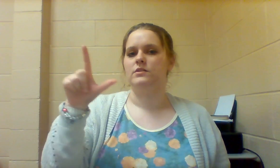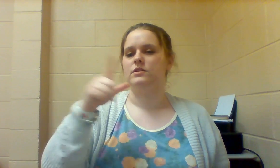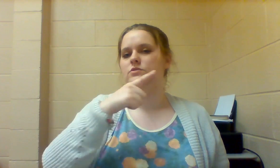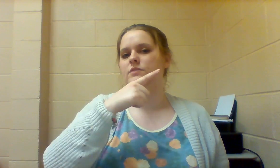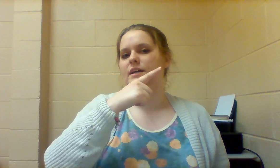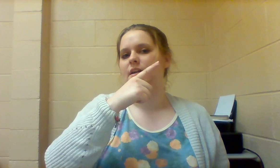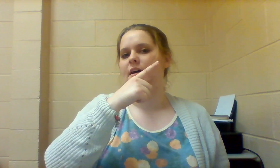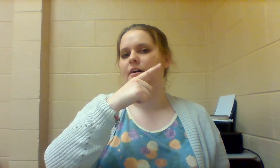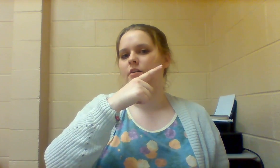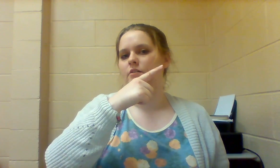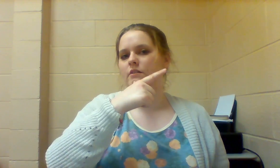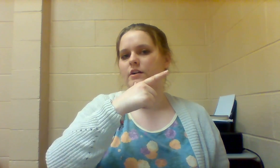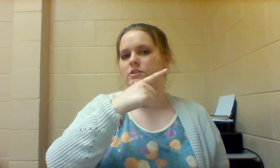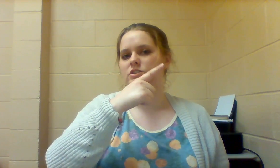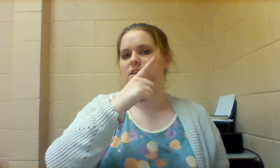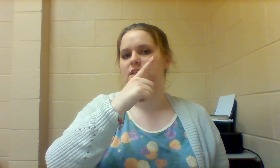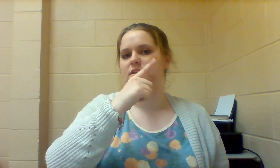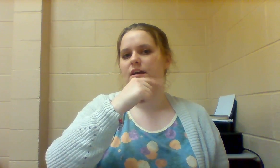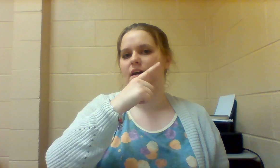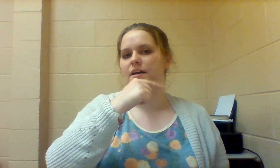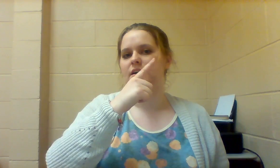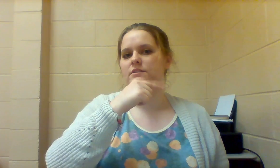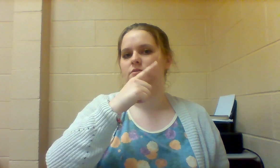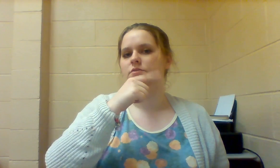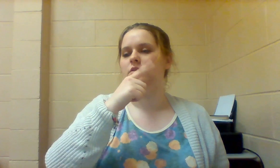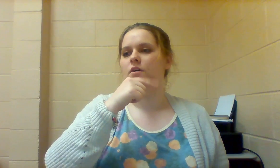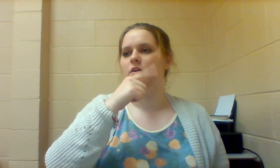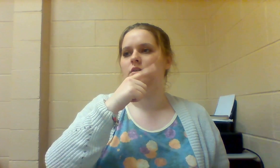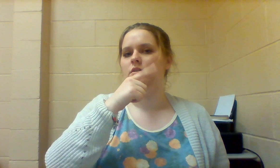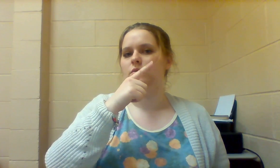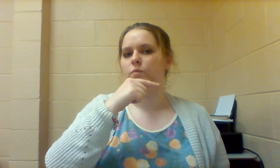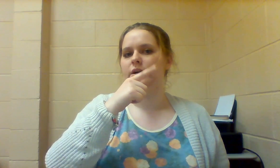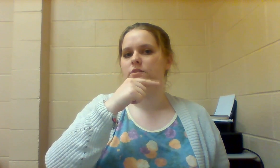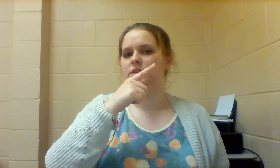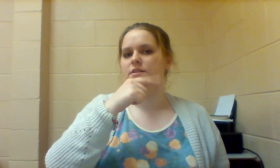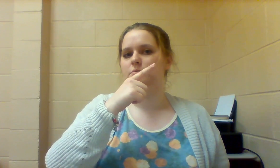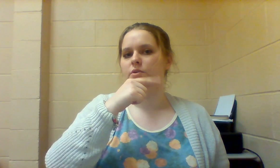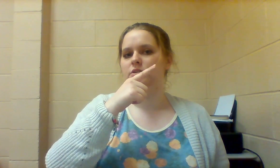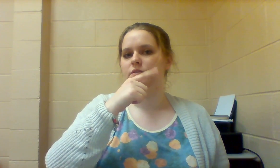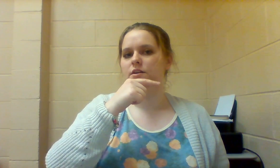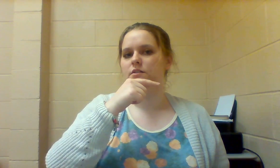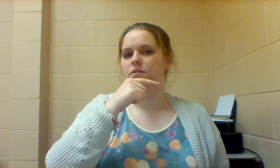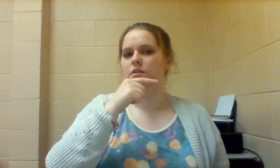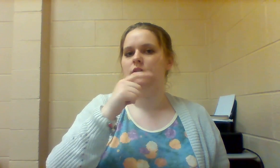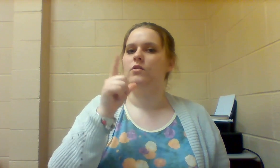You can do like an L on your chin and kind of wiggle the pointer finger